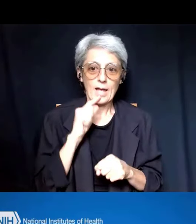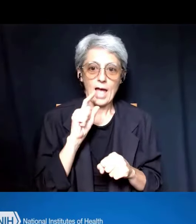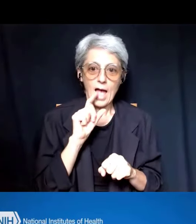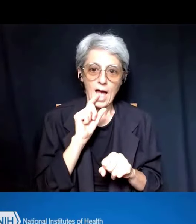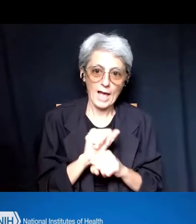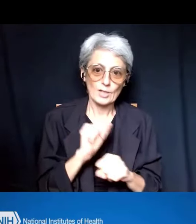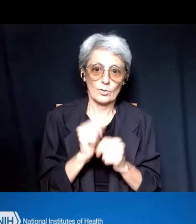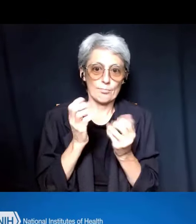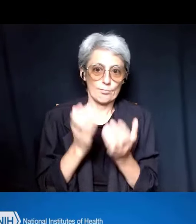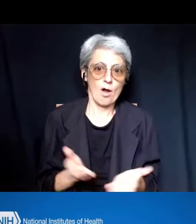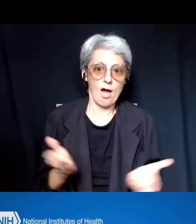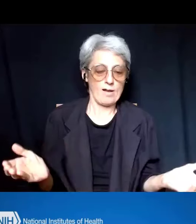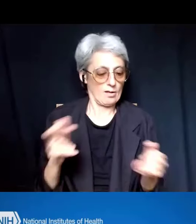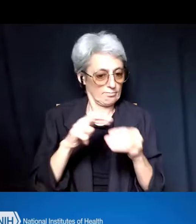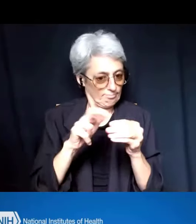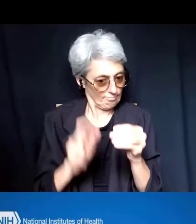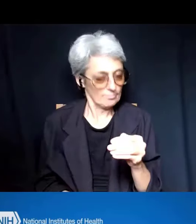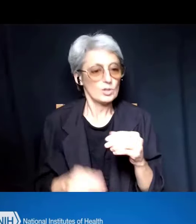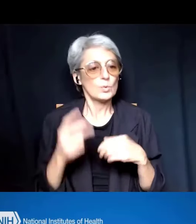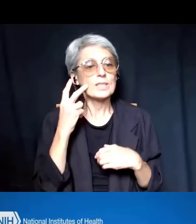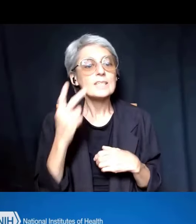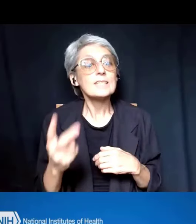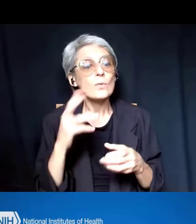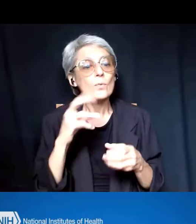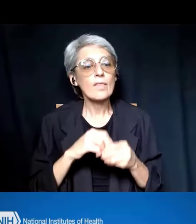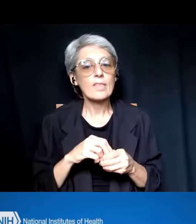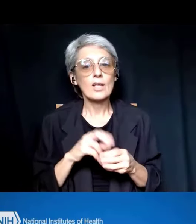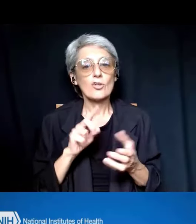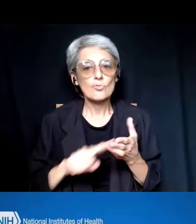within the biomedical research workforce ecosystem.